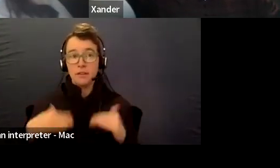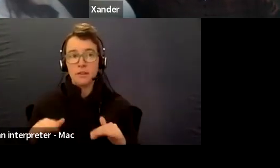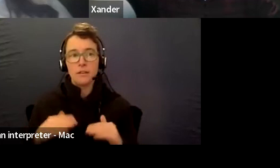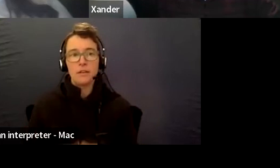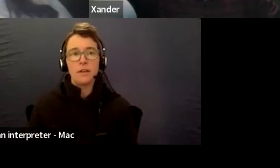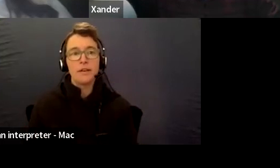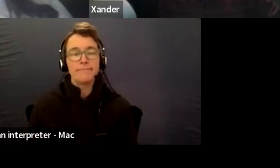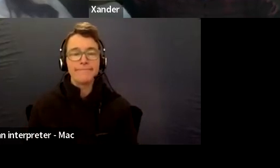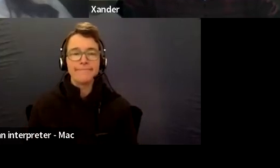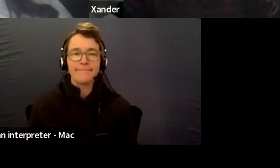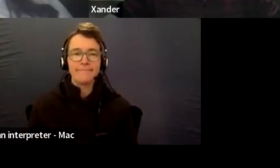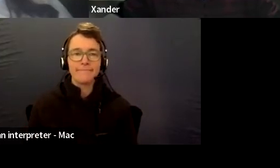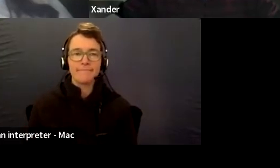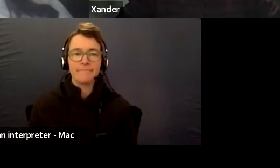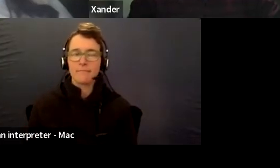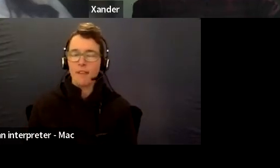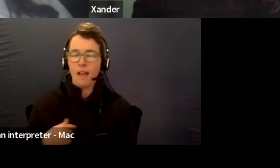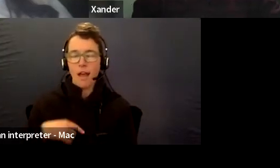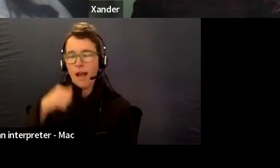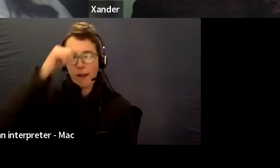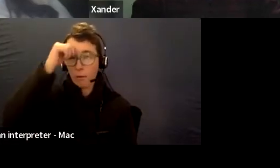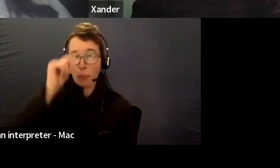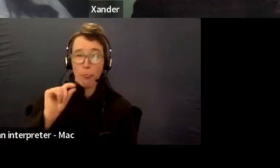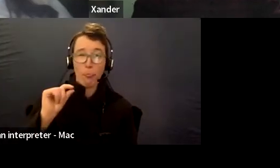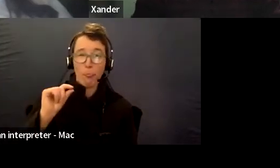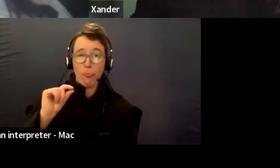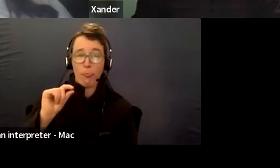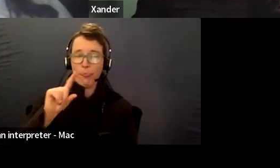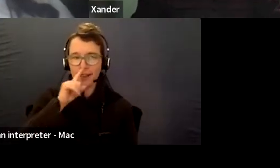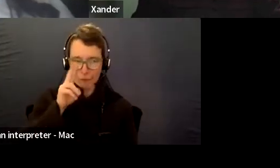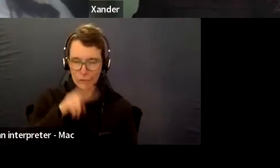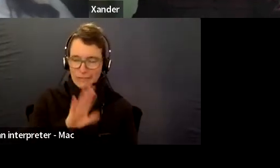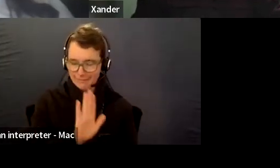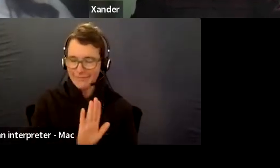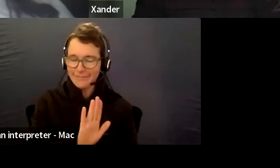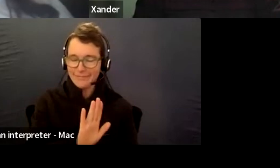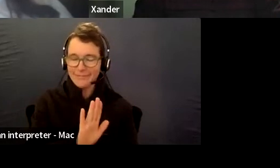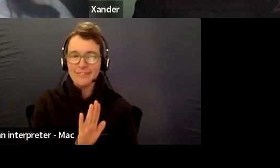So don't expect you to be able to read this on the slide.